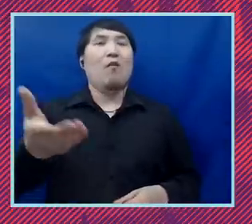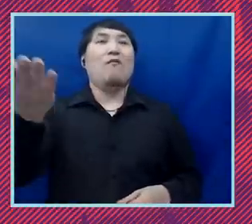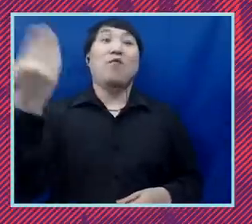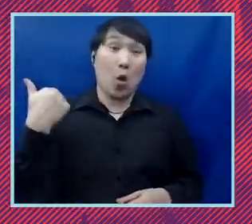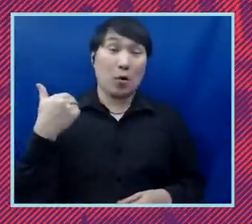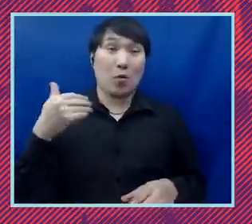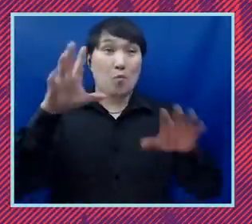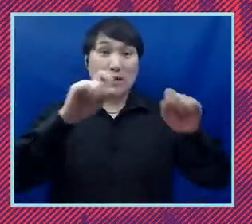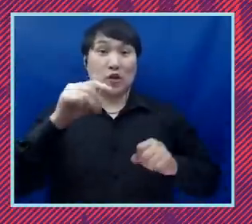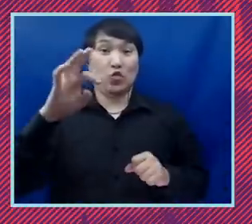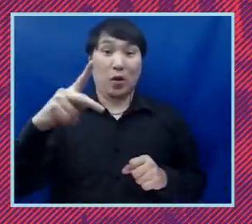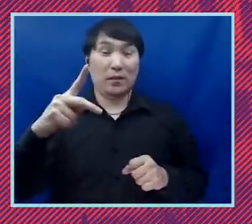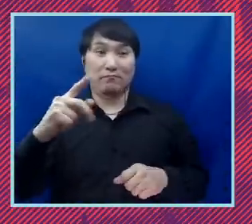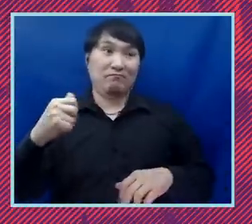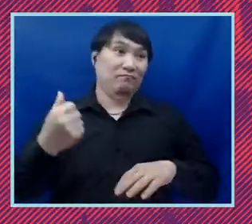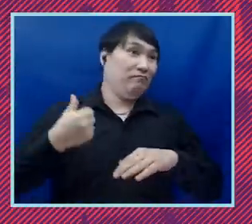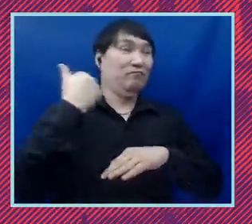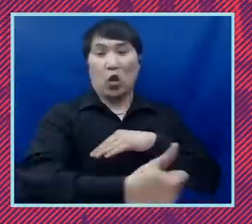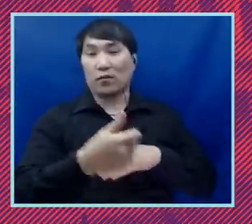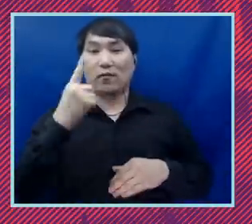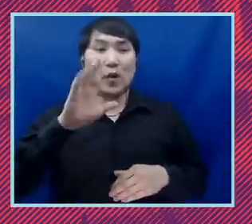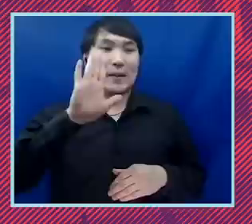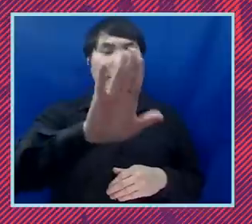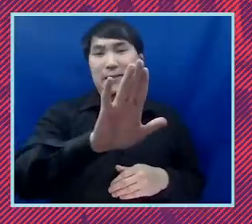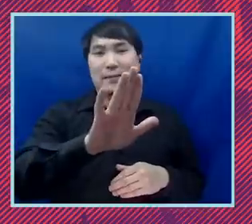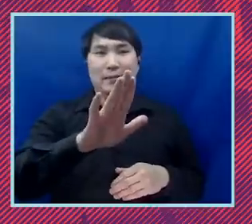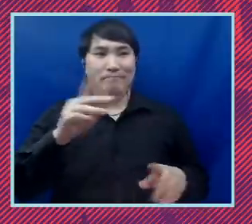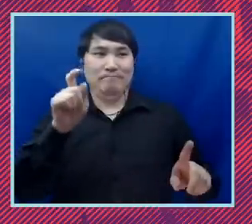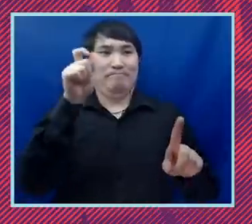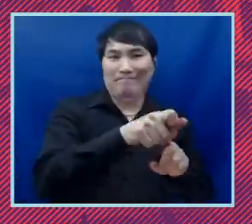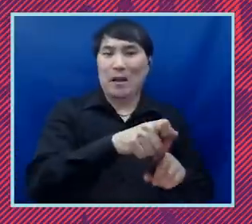put on trial in the Senate for his attacks on our democratic system that tragically led